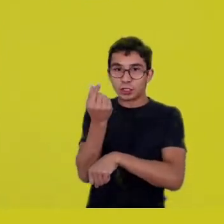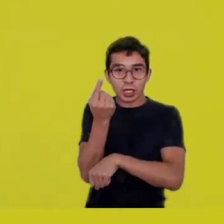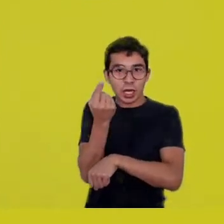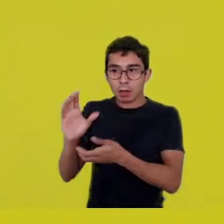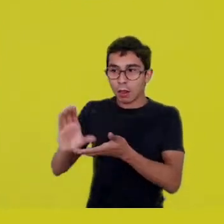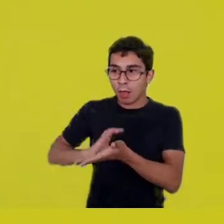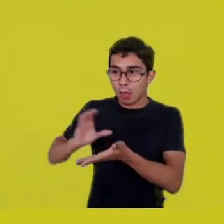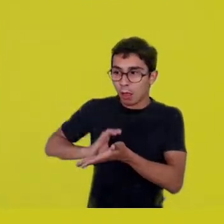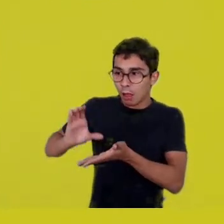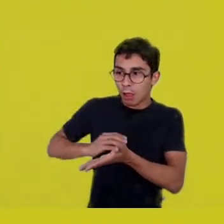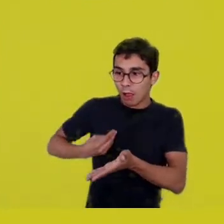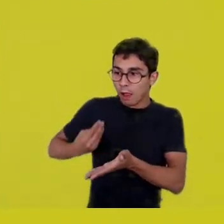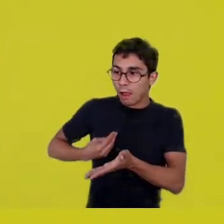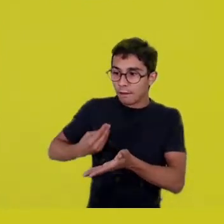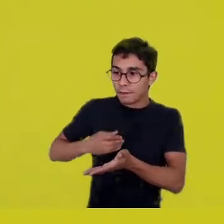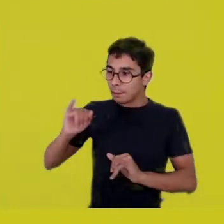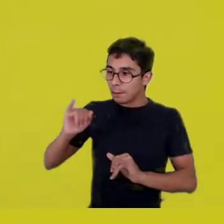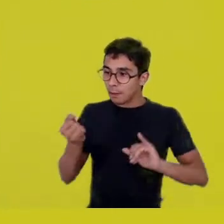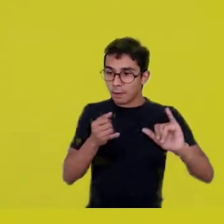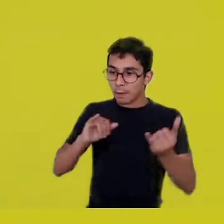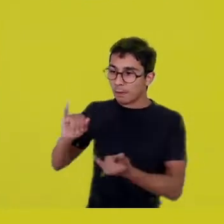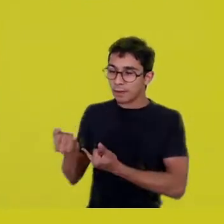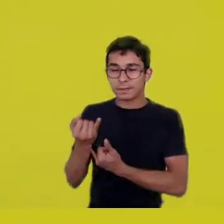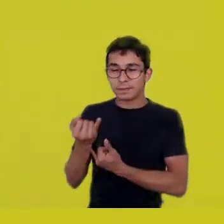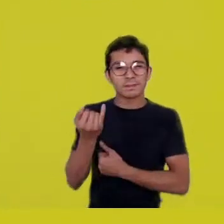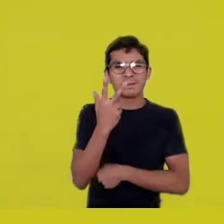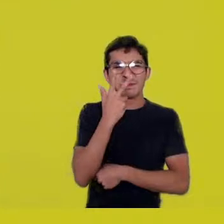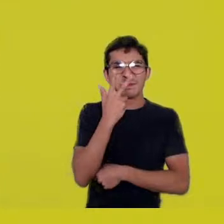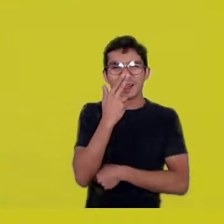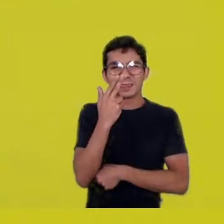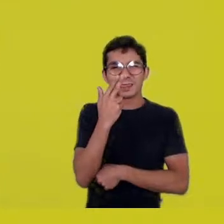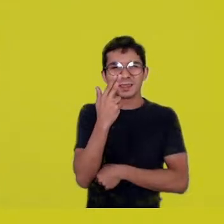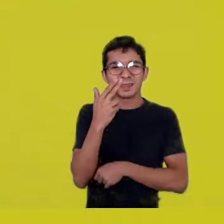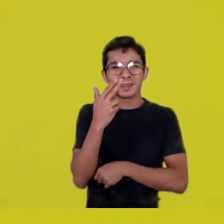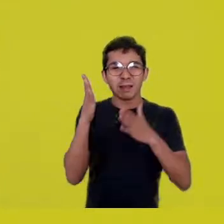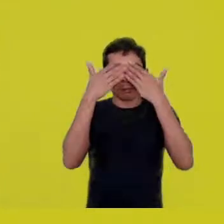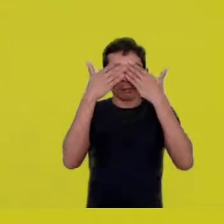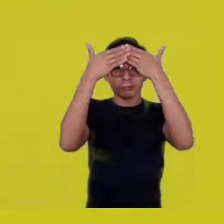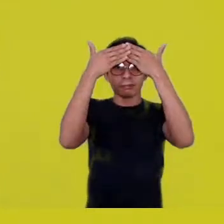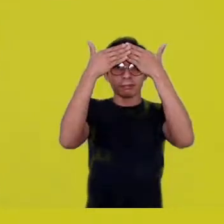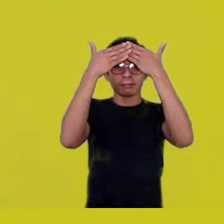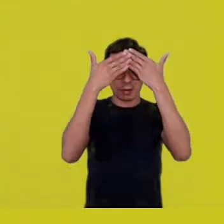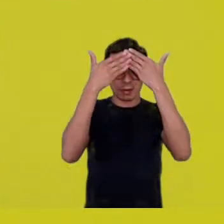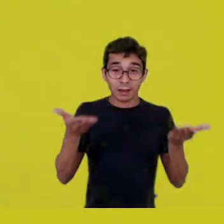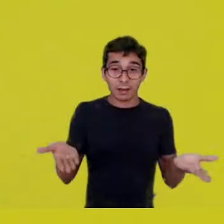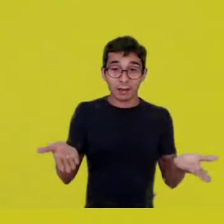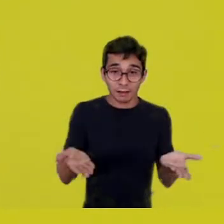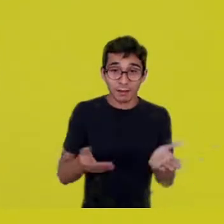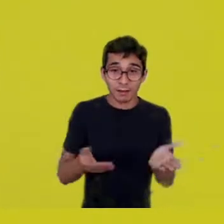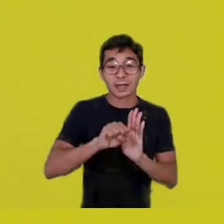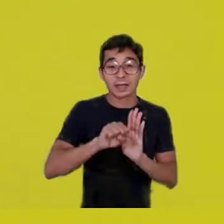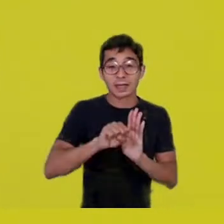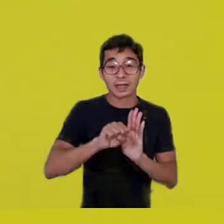this whole reduction, it encapsulated us, now, in the 21st century,